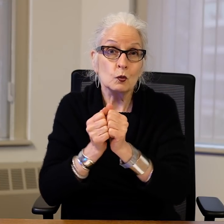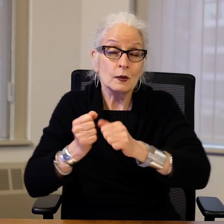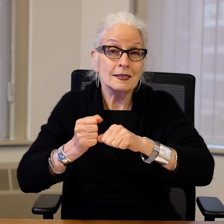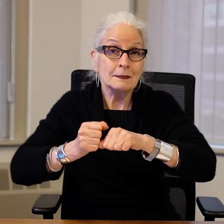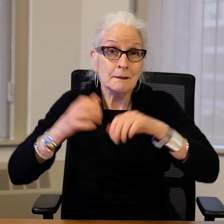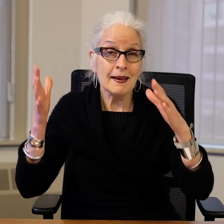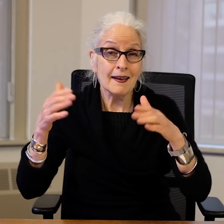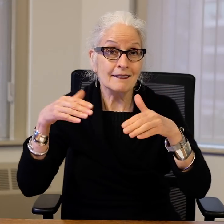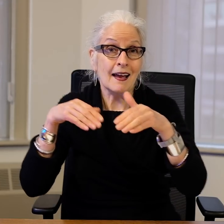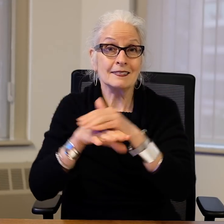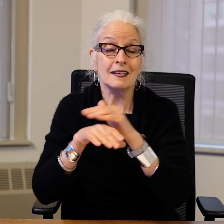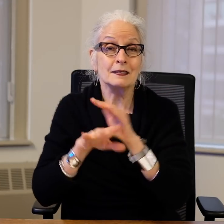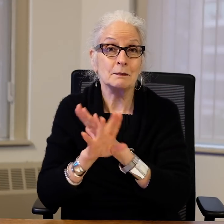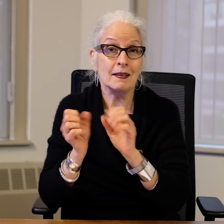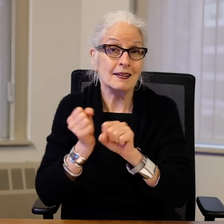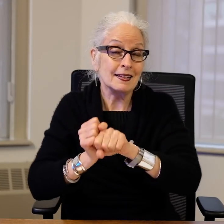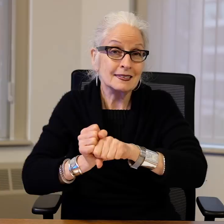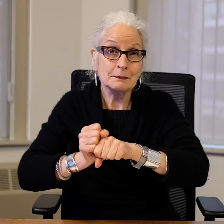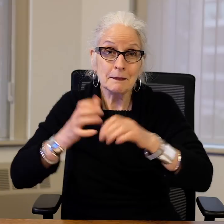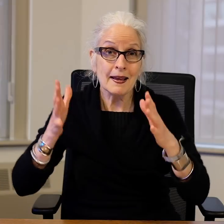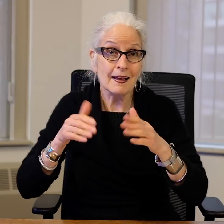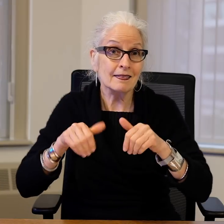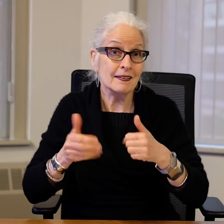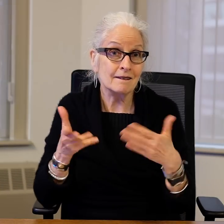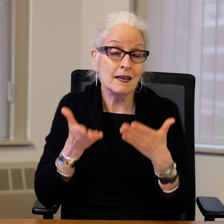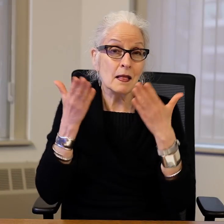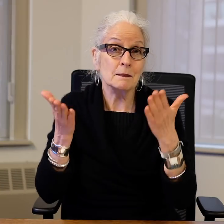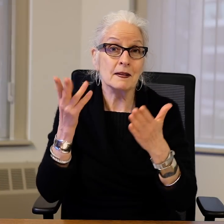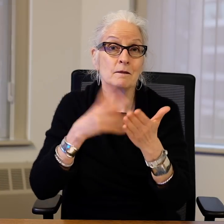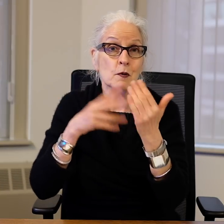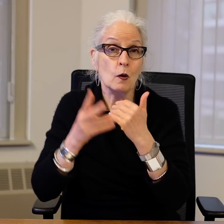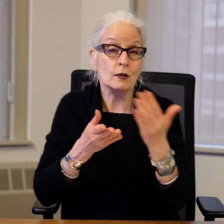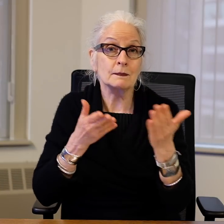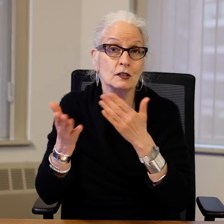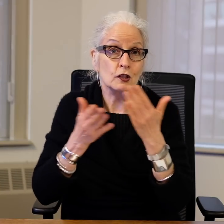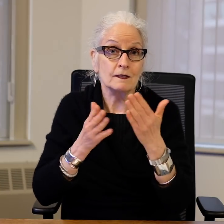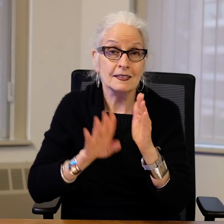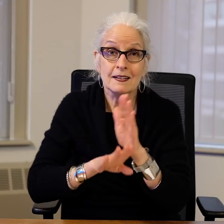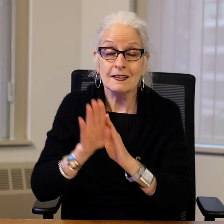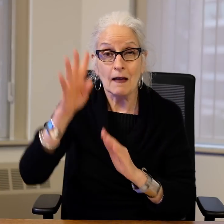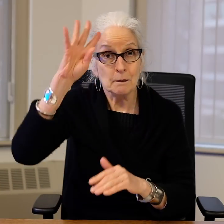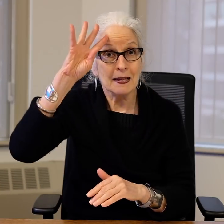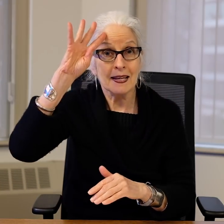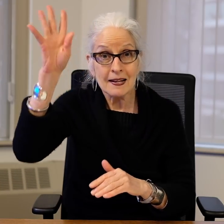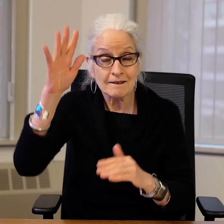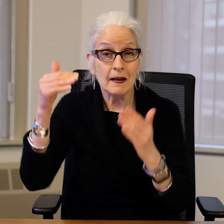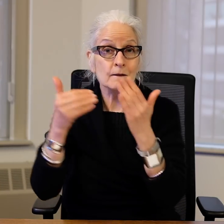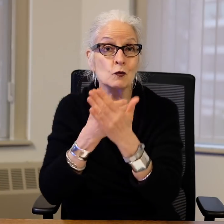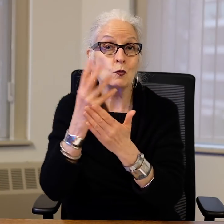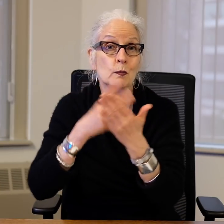We have worked together to expand accessibility, expand available programs and services,